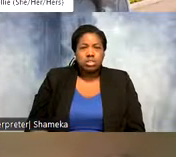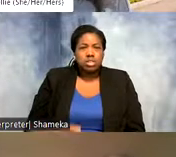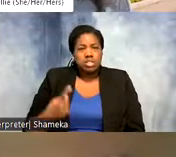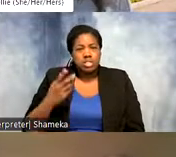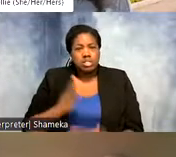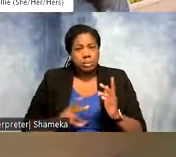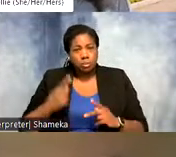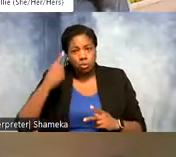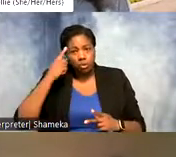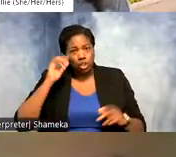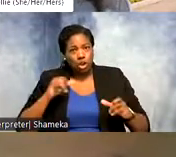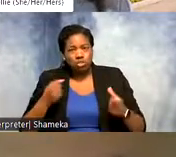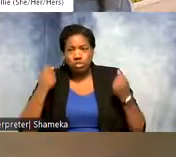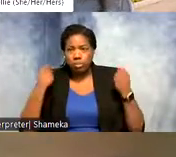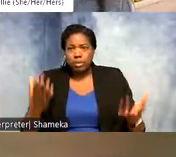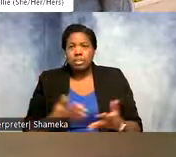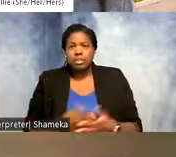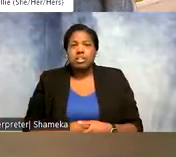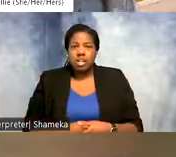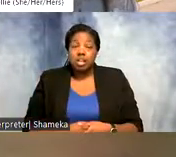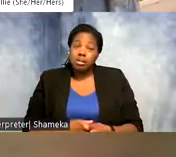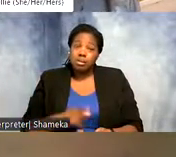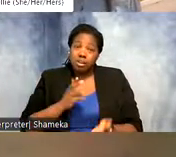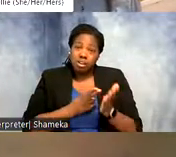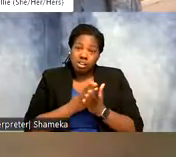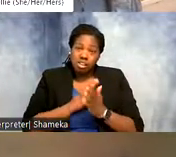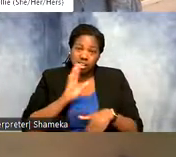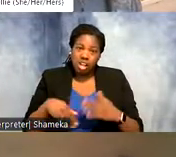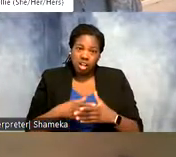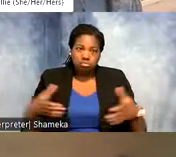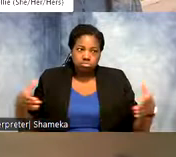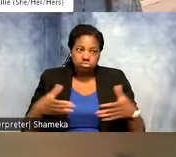great, look at how many there are." But the reality is they all congregated in one spot just during